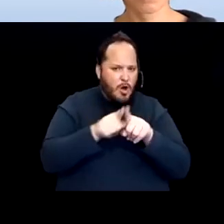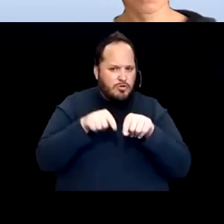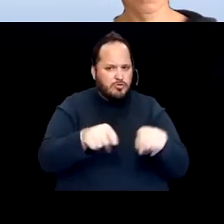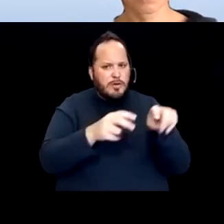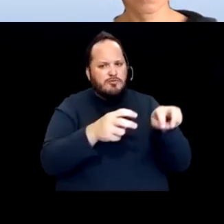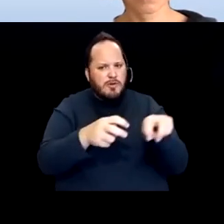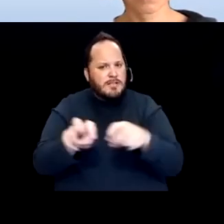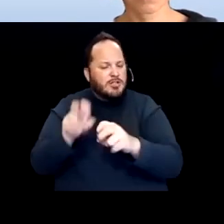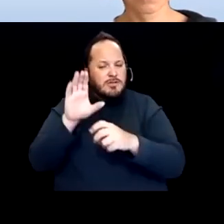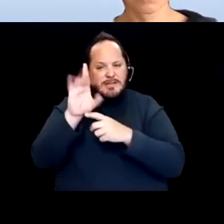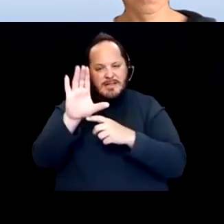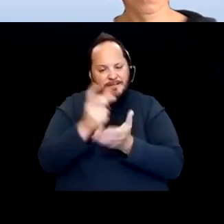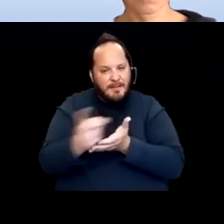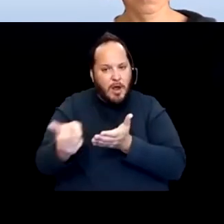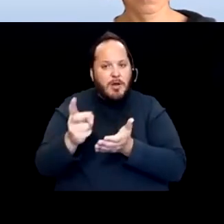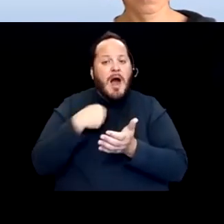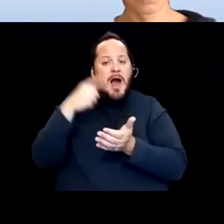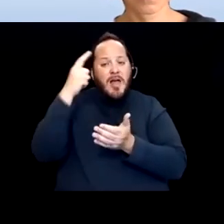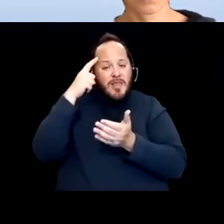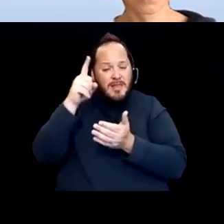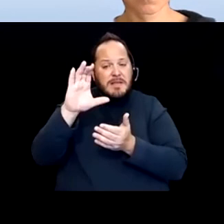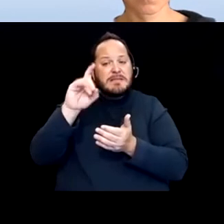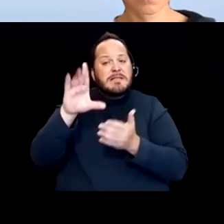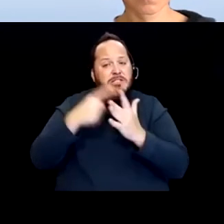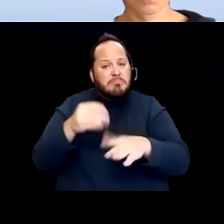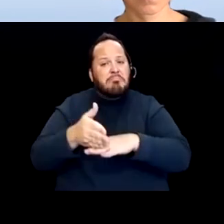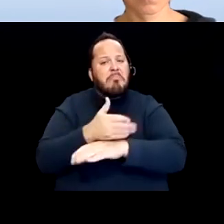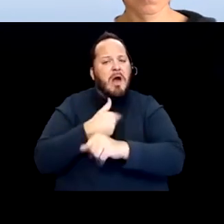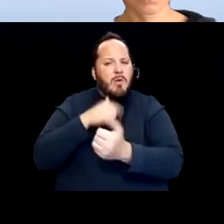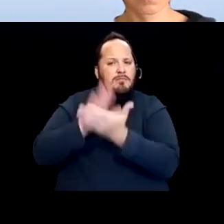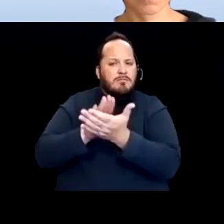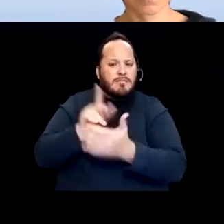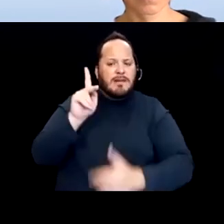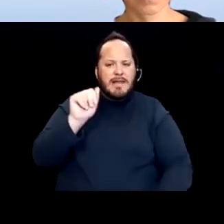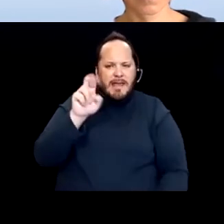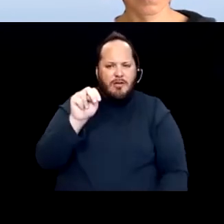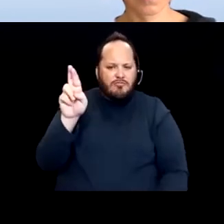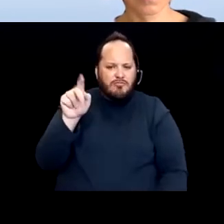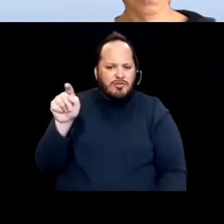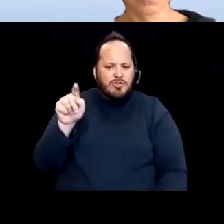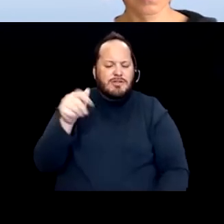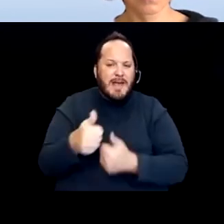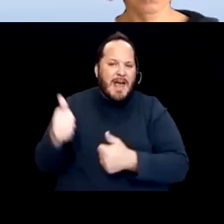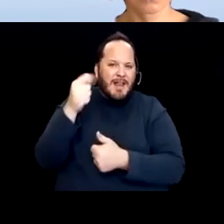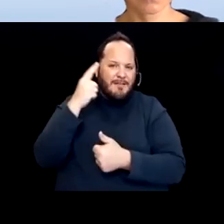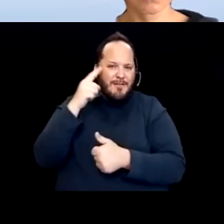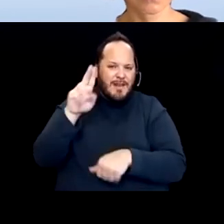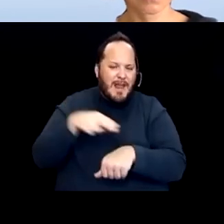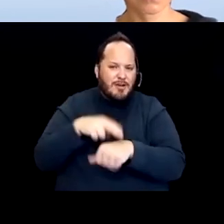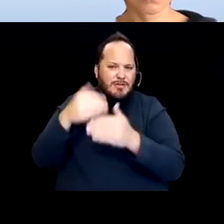I will give a shout out to Karen Remley the head of the, National Center on Birth Defects and Developmental Disabilities. Who's relatively new in her role.